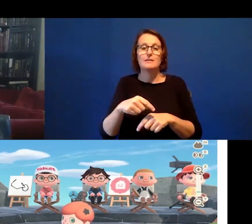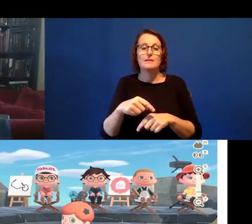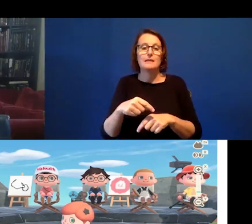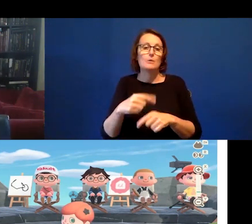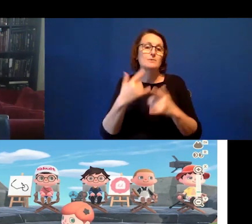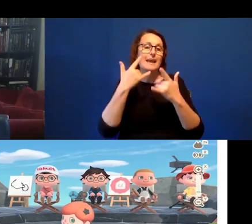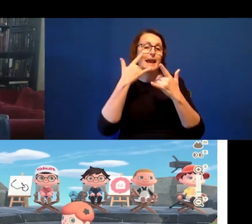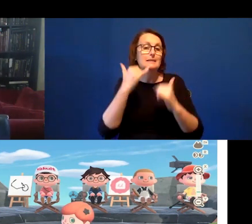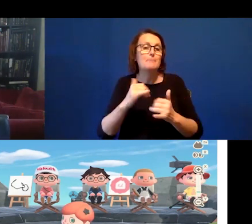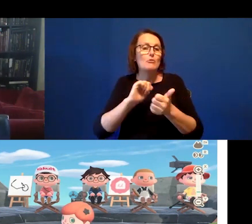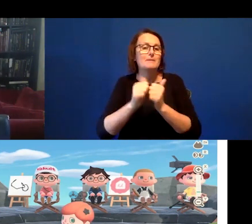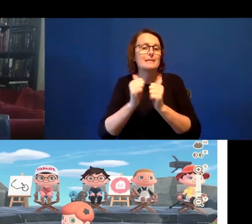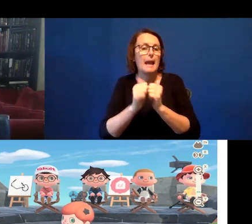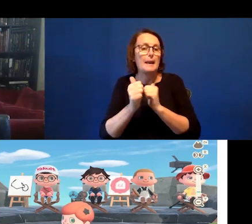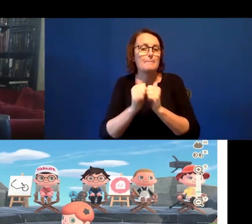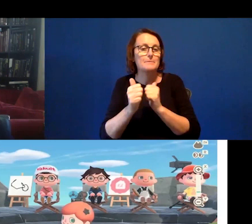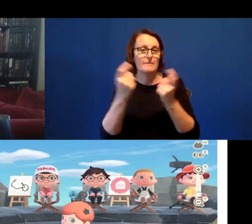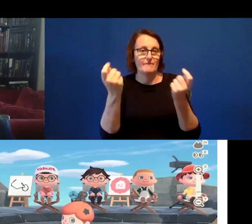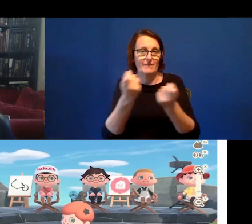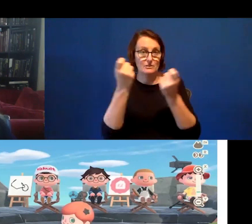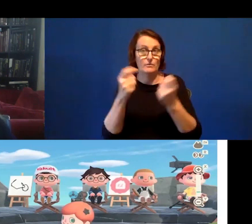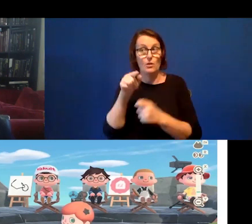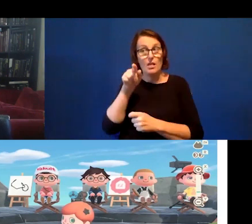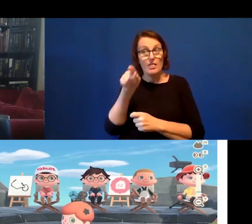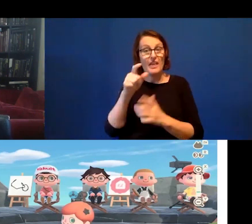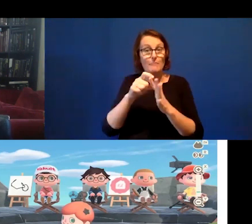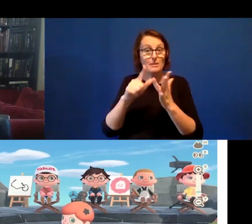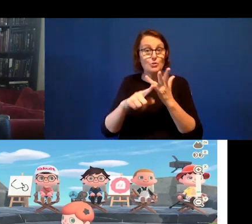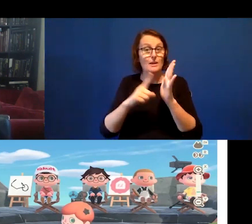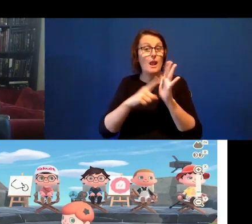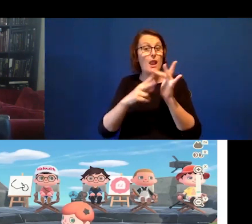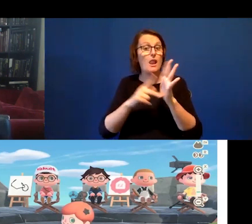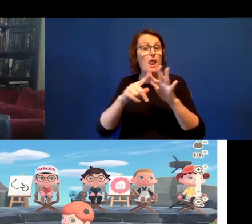They have been holding their sessions livestreamed by via Twitch